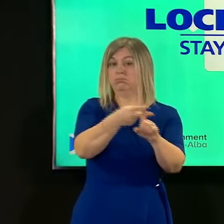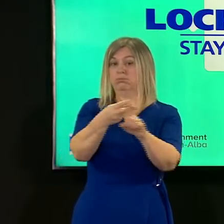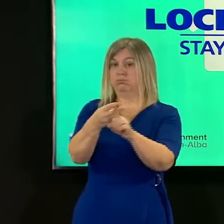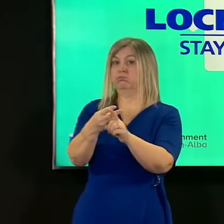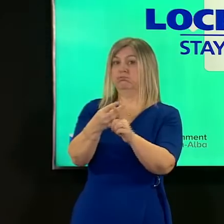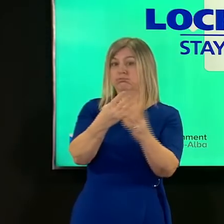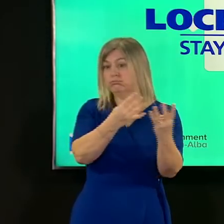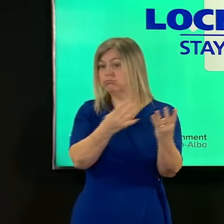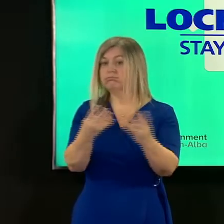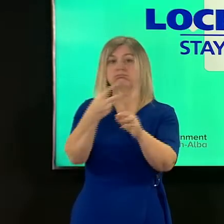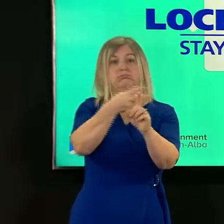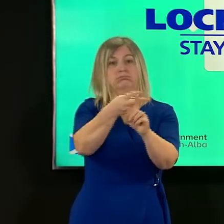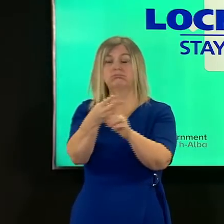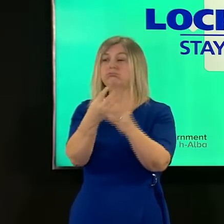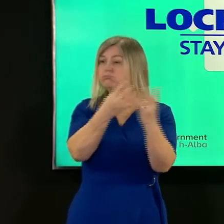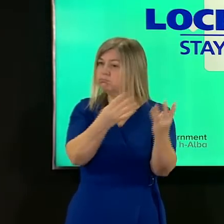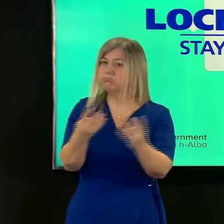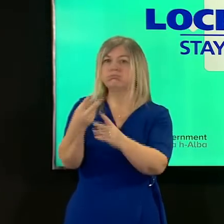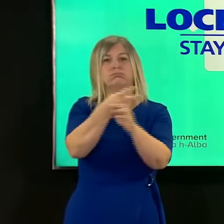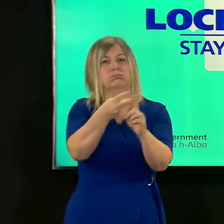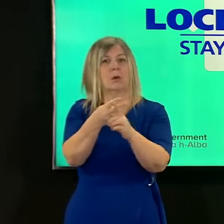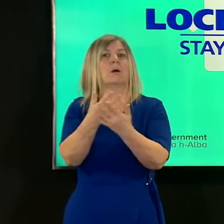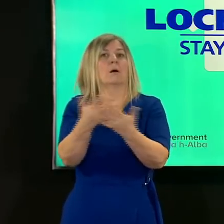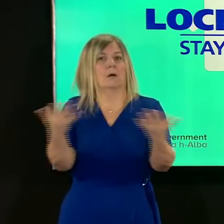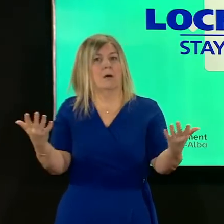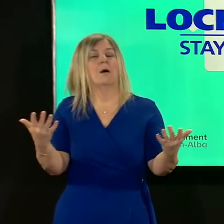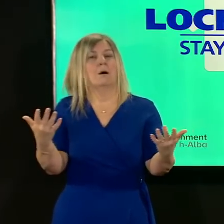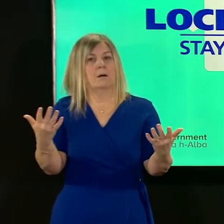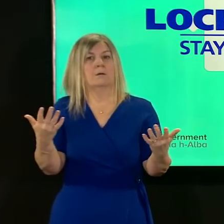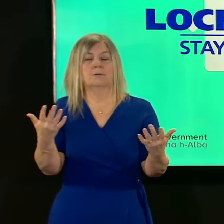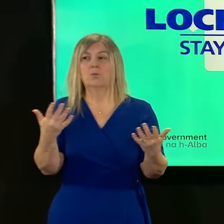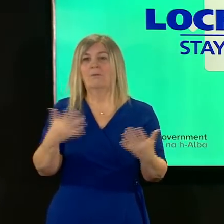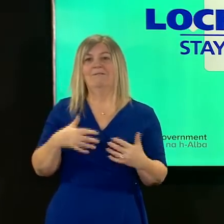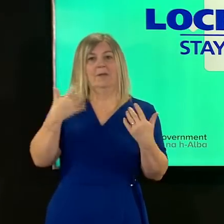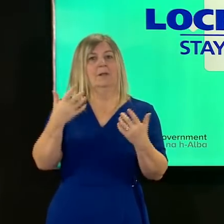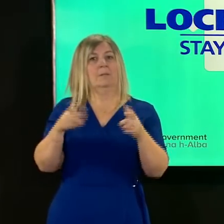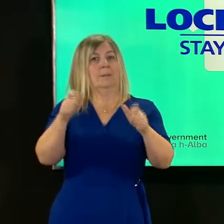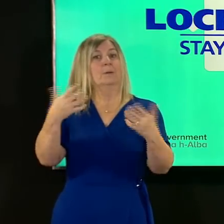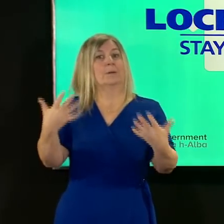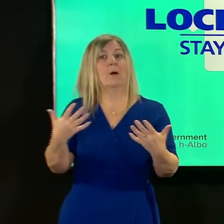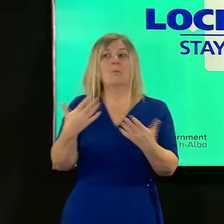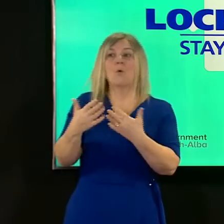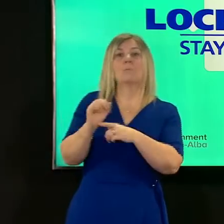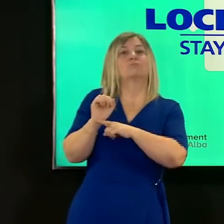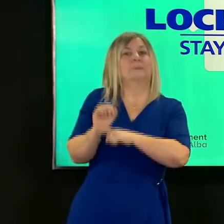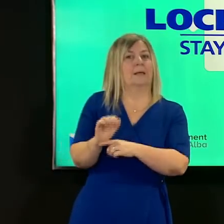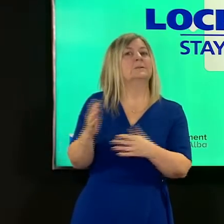that it does offer and with the hope that it will offer more in terms of impact on transmission